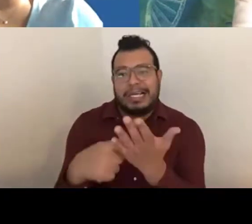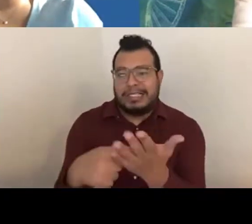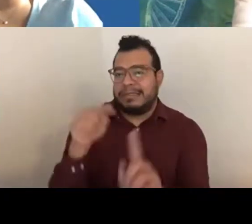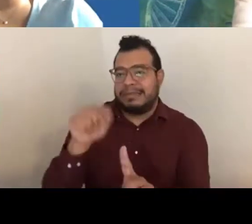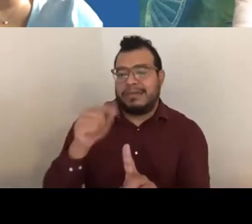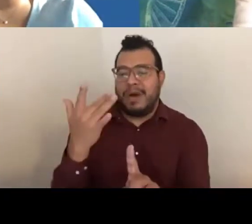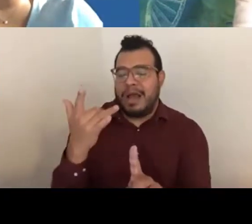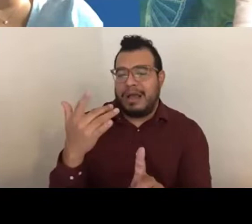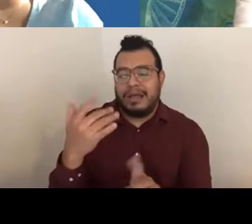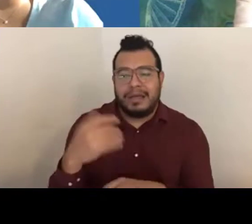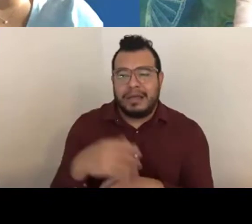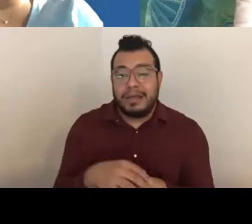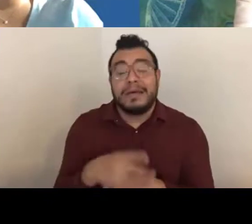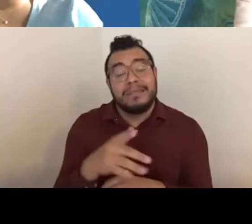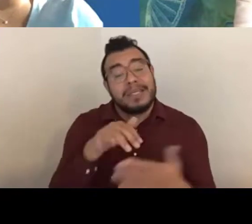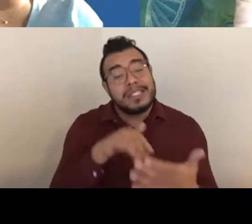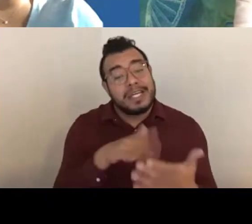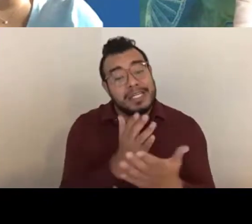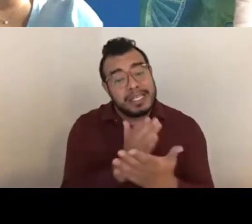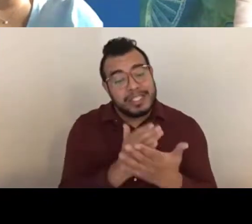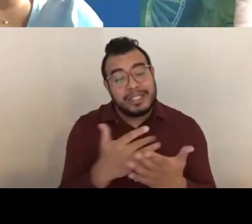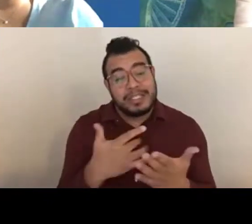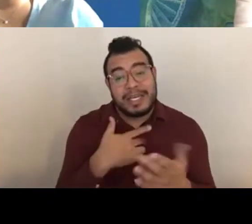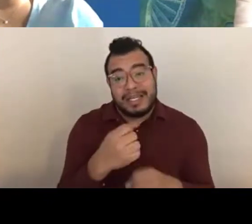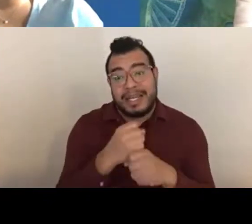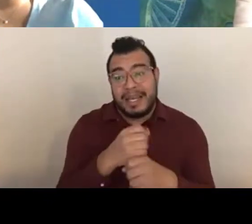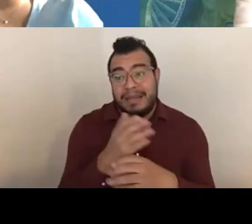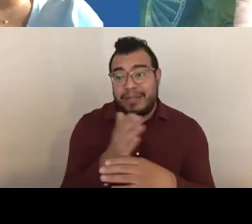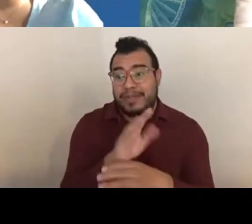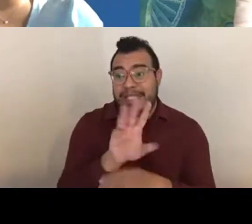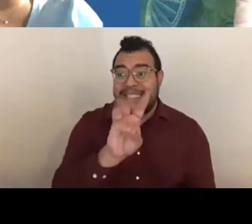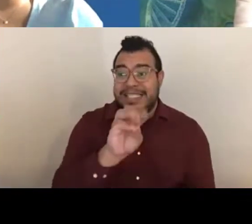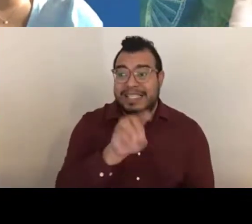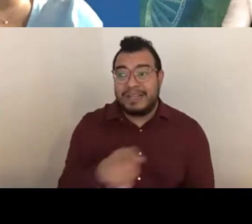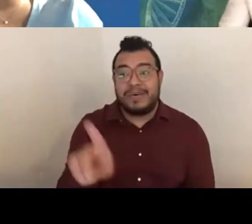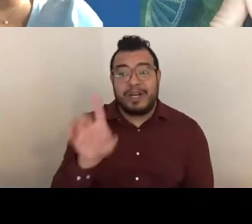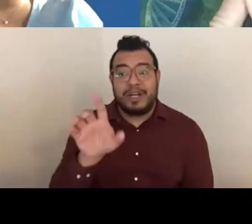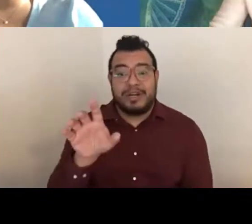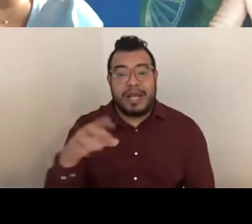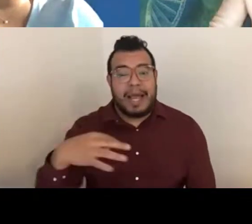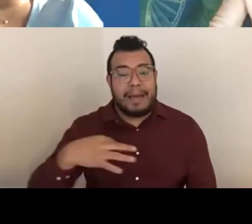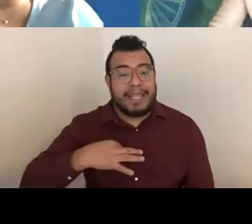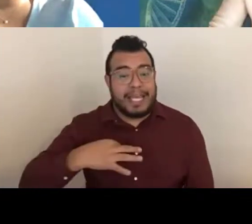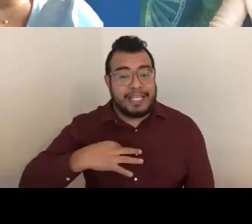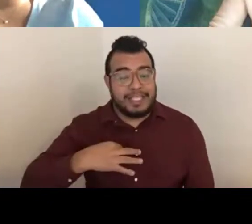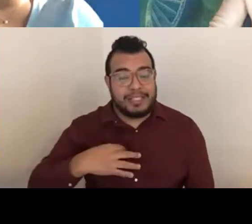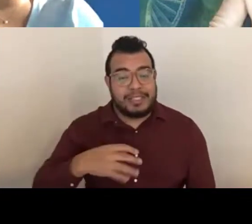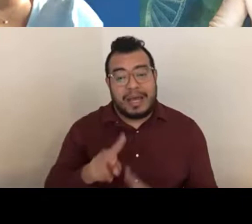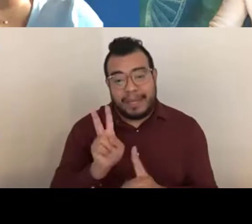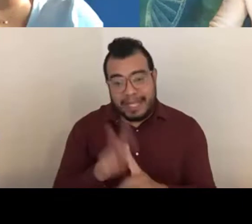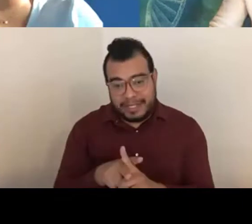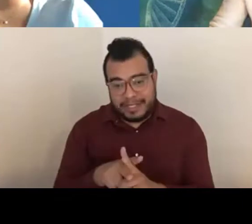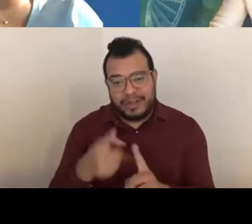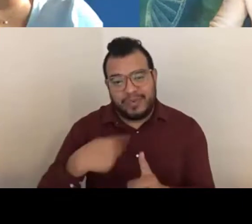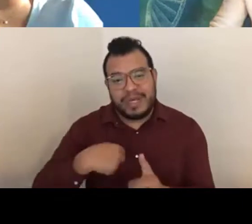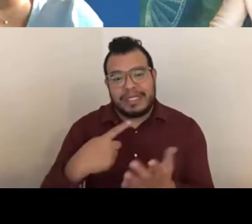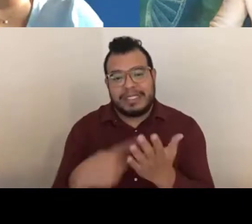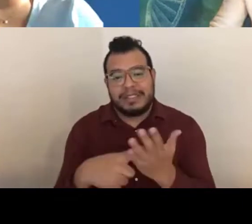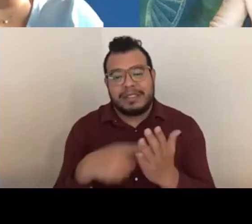study sections usually get between 60 and 100 applications, and typically we discuss the top 50 percent of applications.